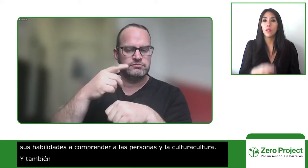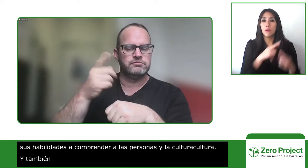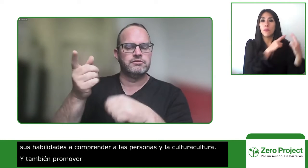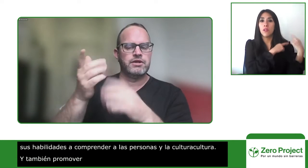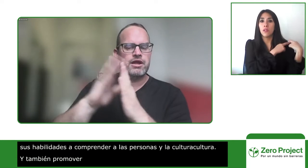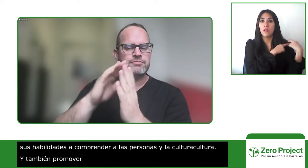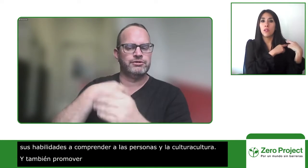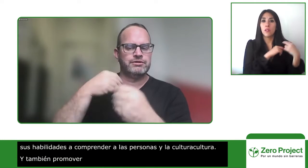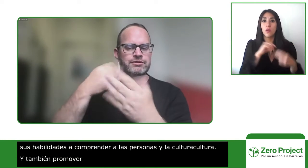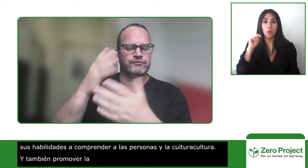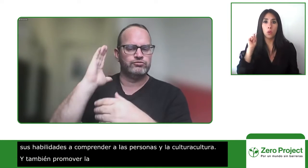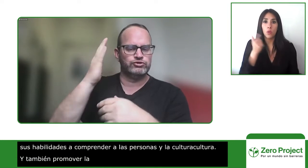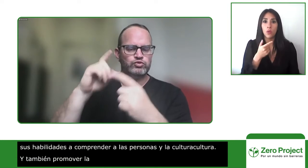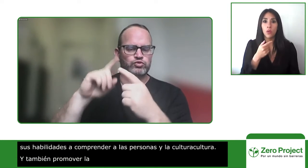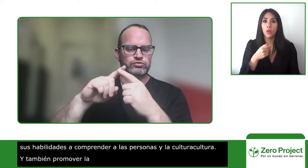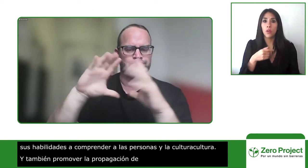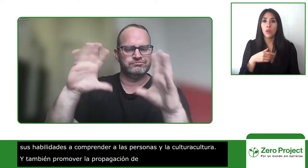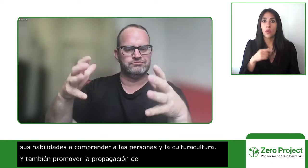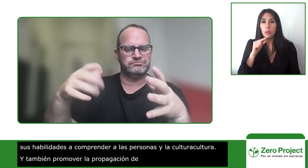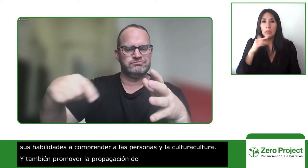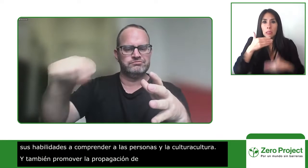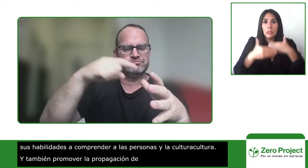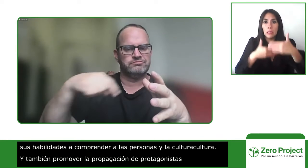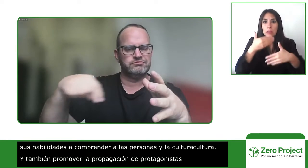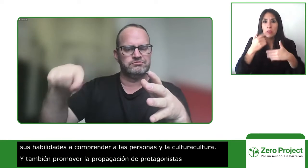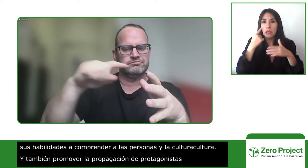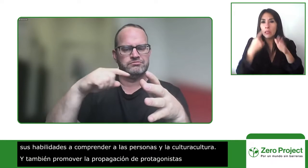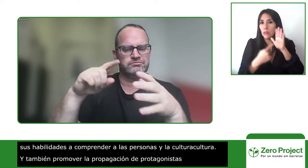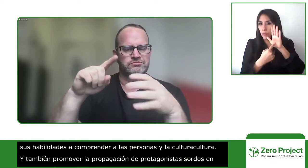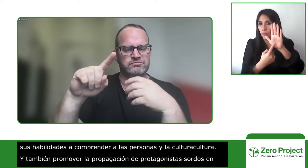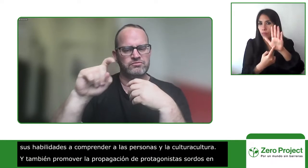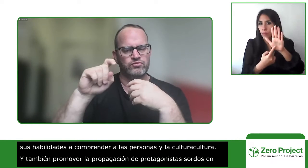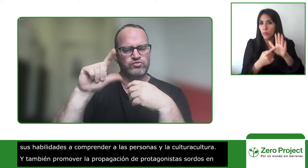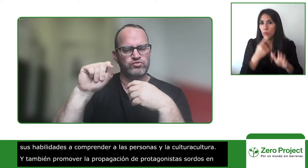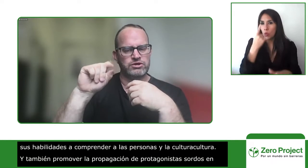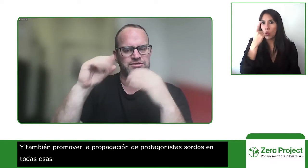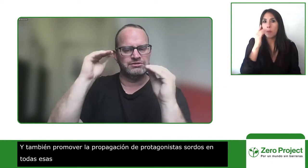that i had in the philippines i was asked to give a presentation to a group